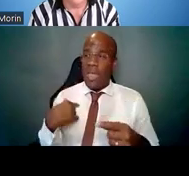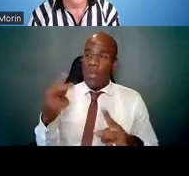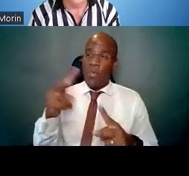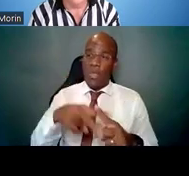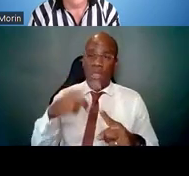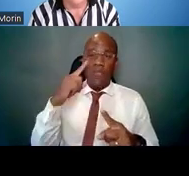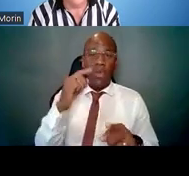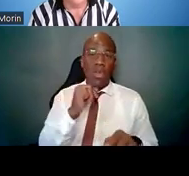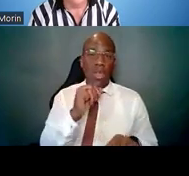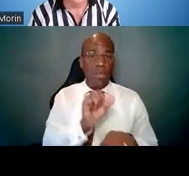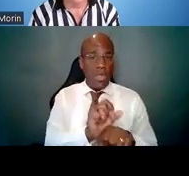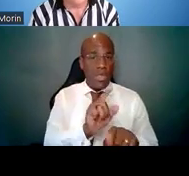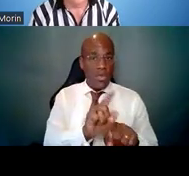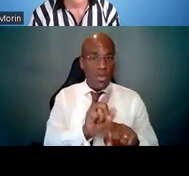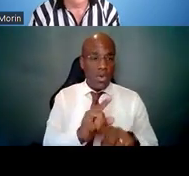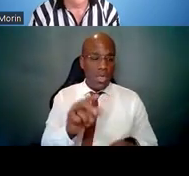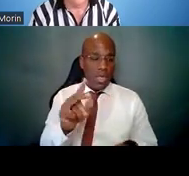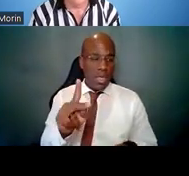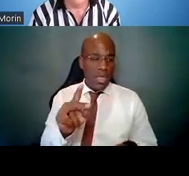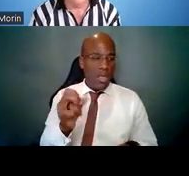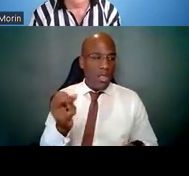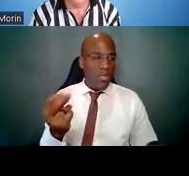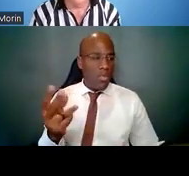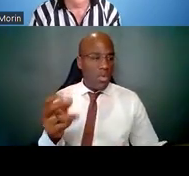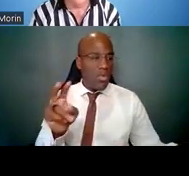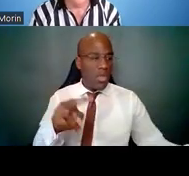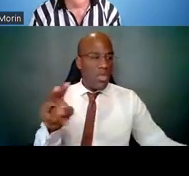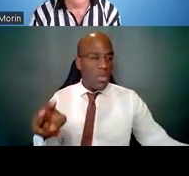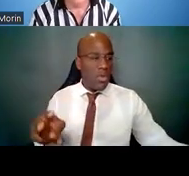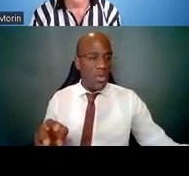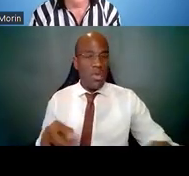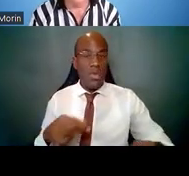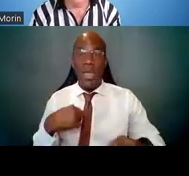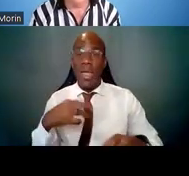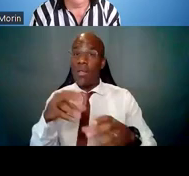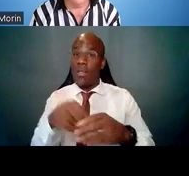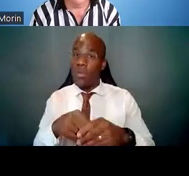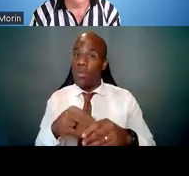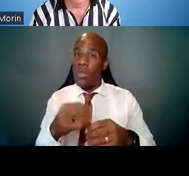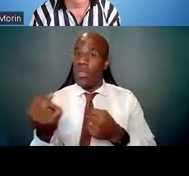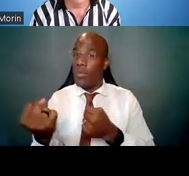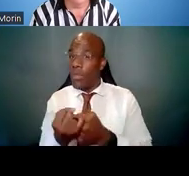do you only include sponsors? What is the difference at NIH between a mentor and a sponsor?